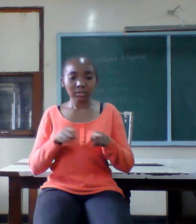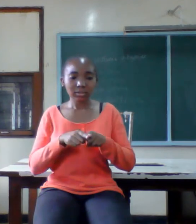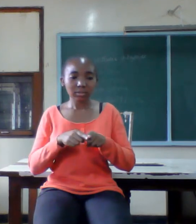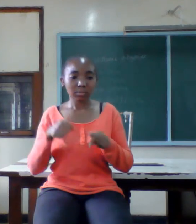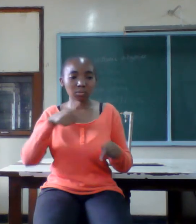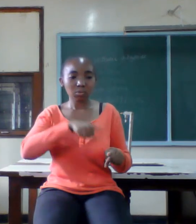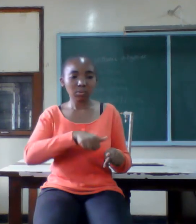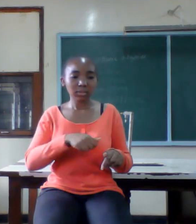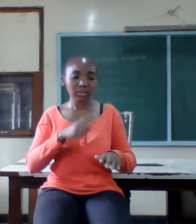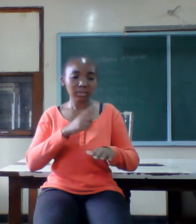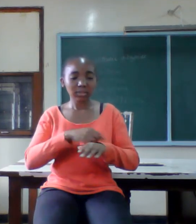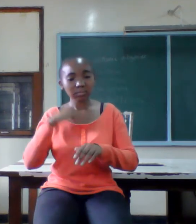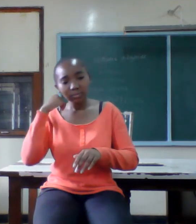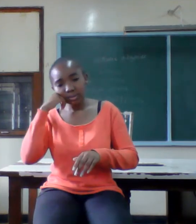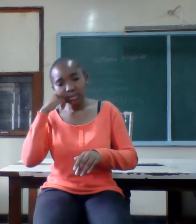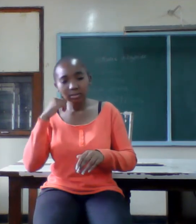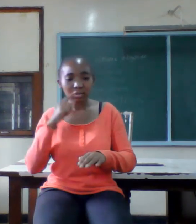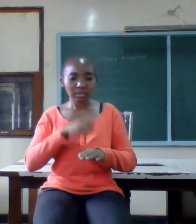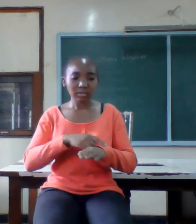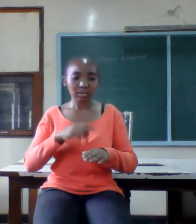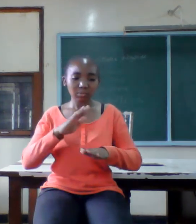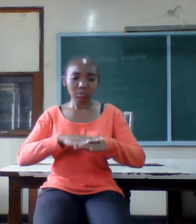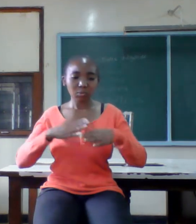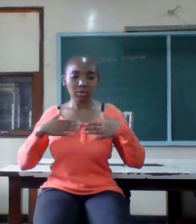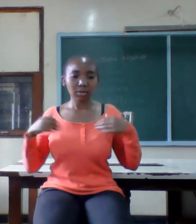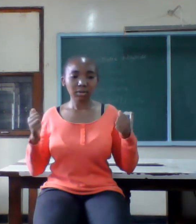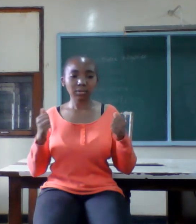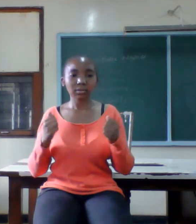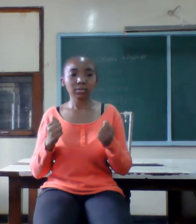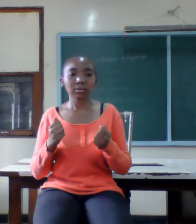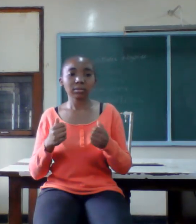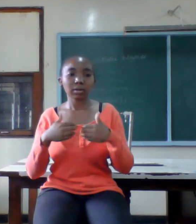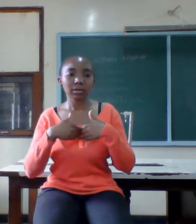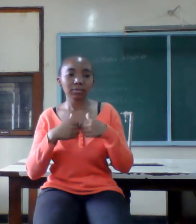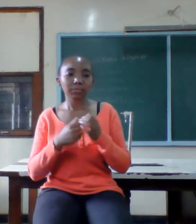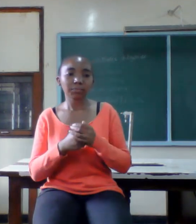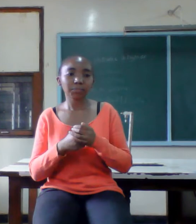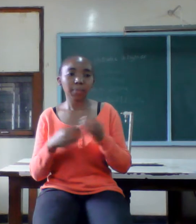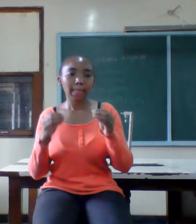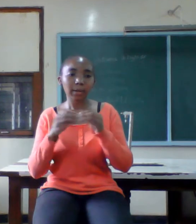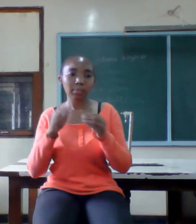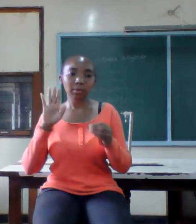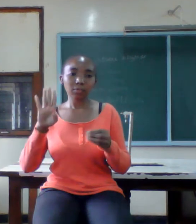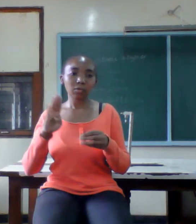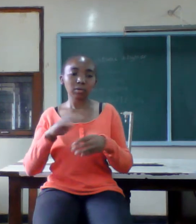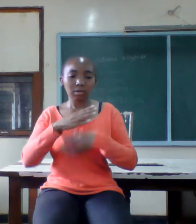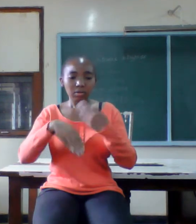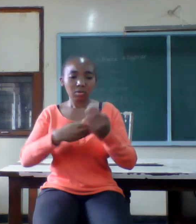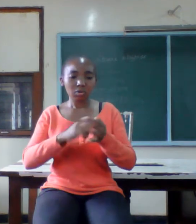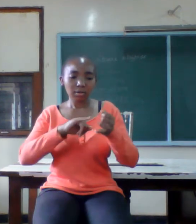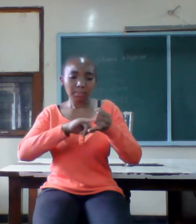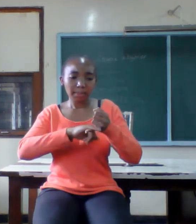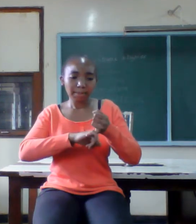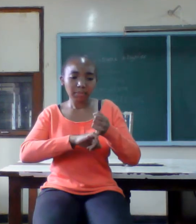and in health be there say grateful every marriage has different levels of success